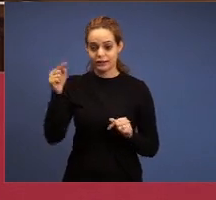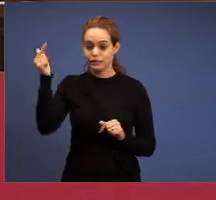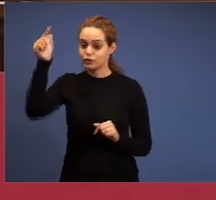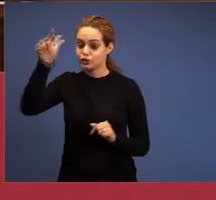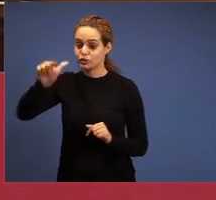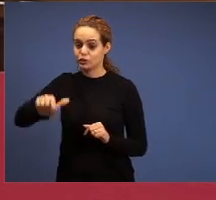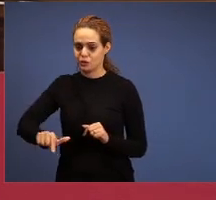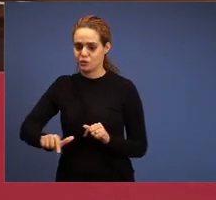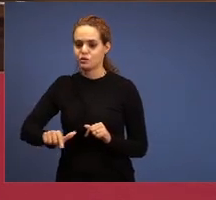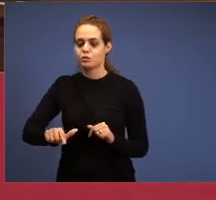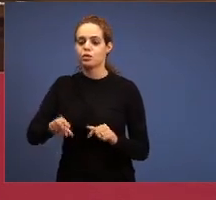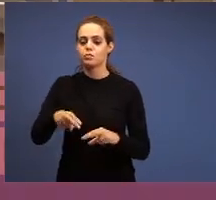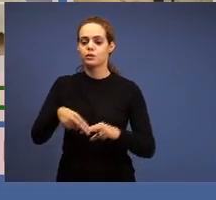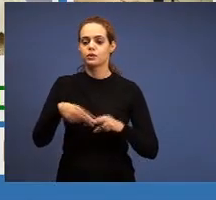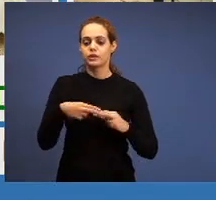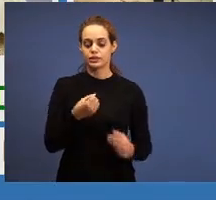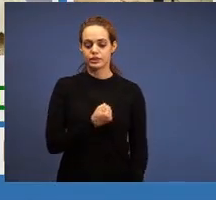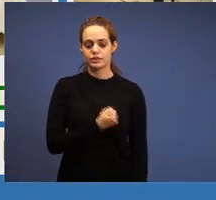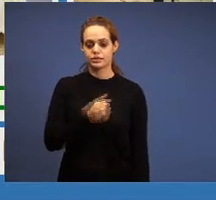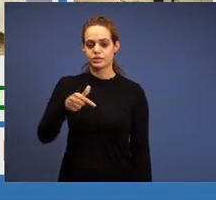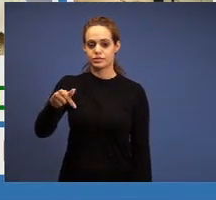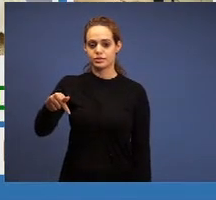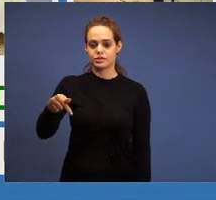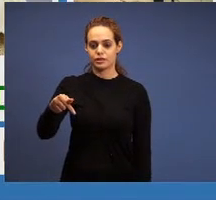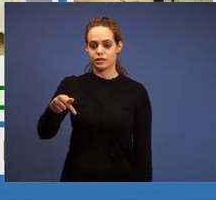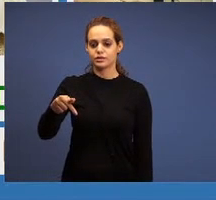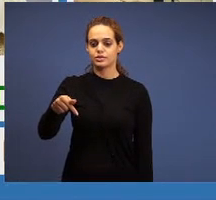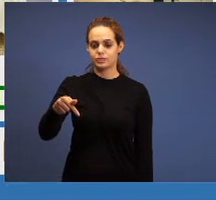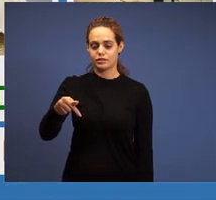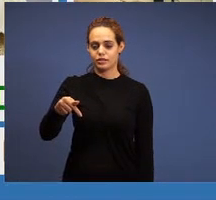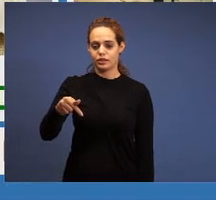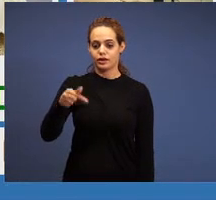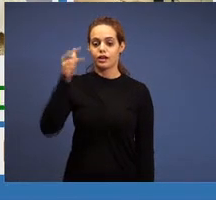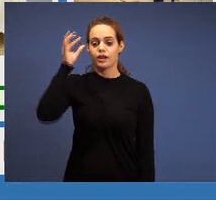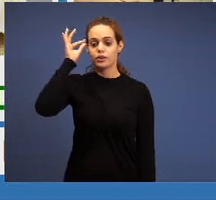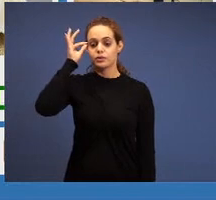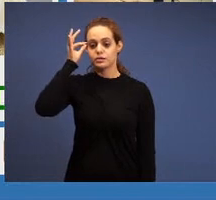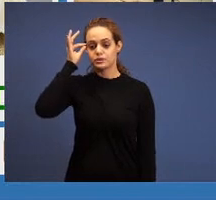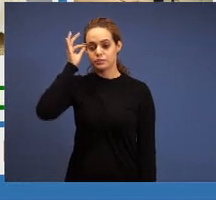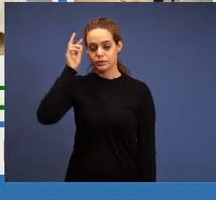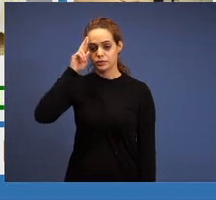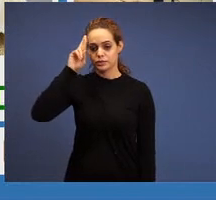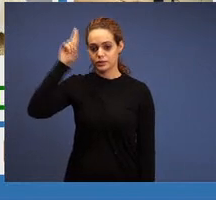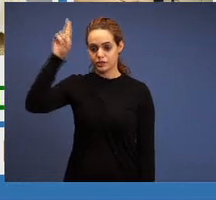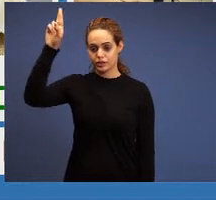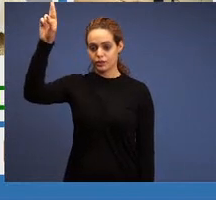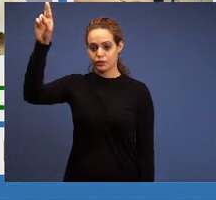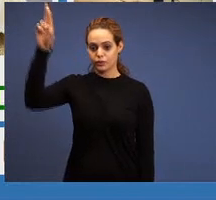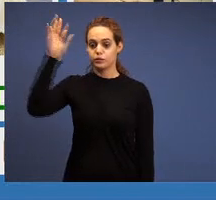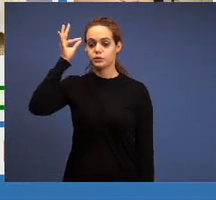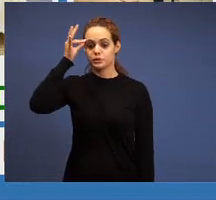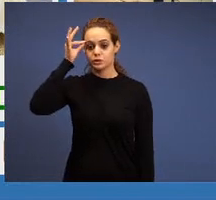spirits of God, the same spirit of the Lord here, the spirit of might because there was a